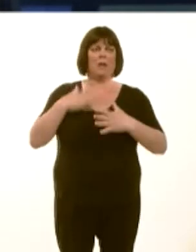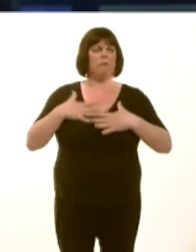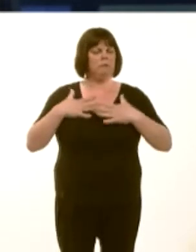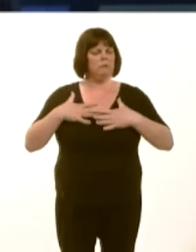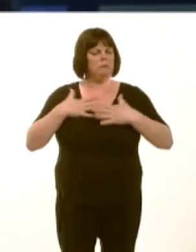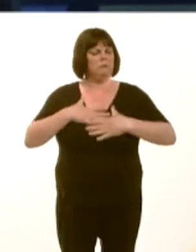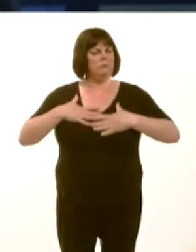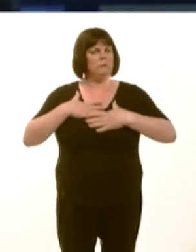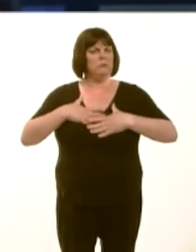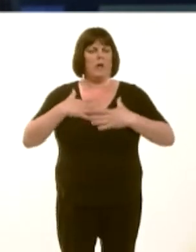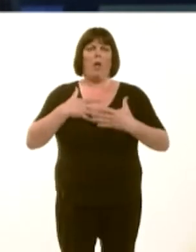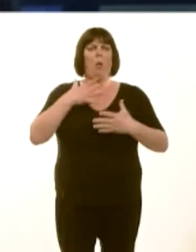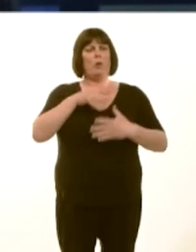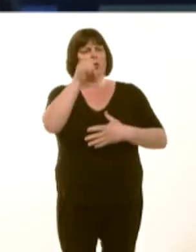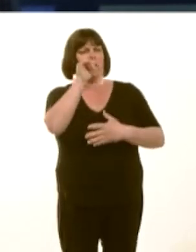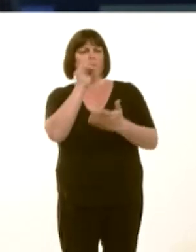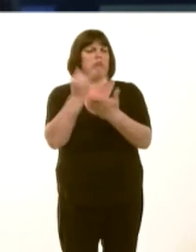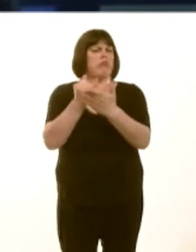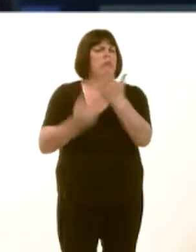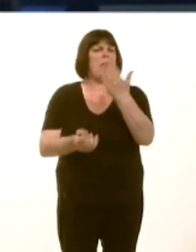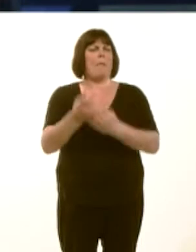They often feel that they need answers before they can properly grieve.